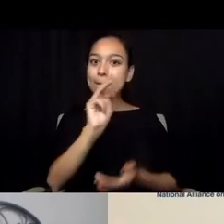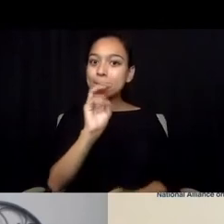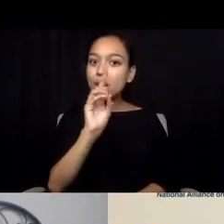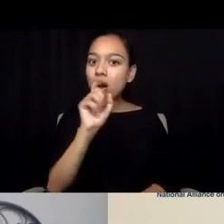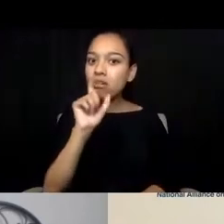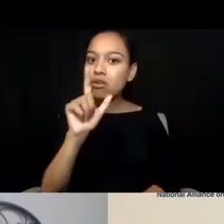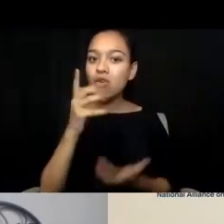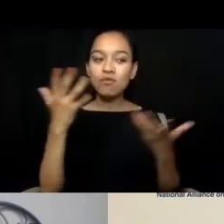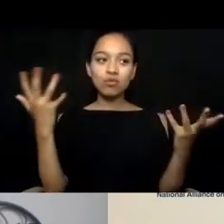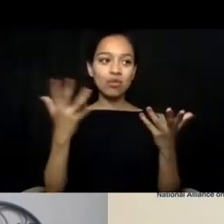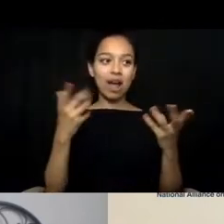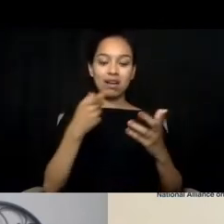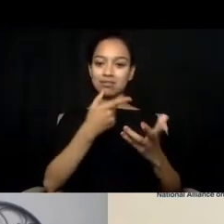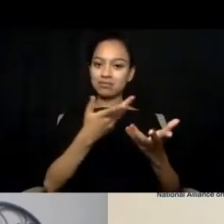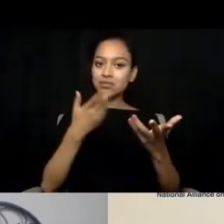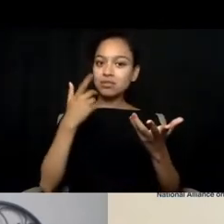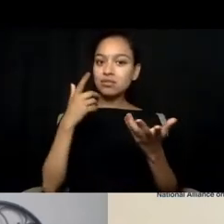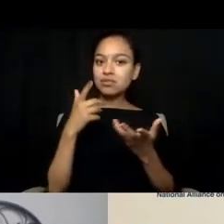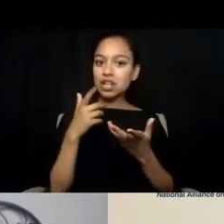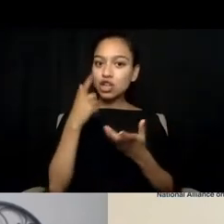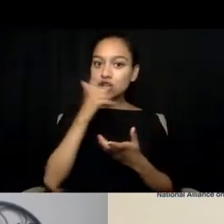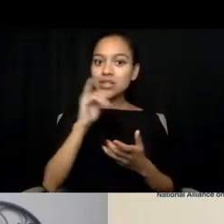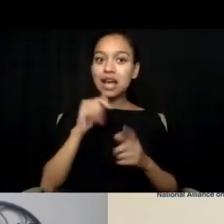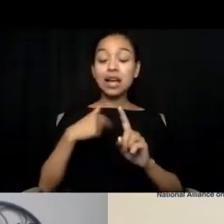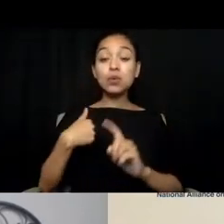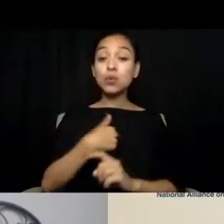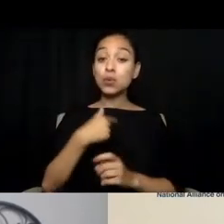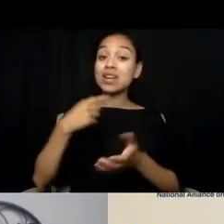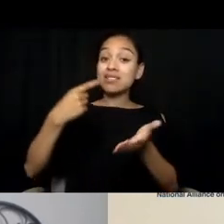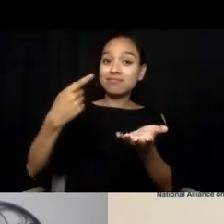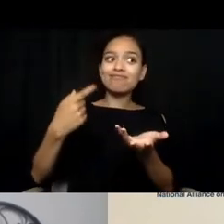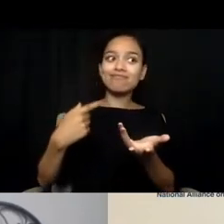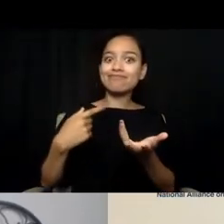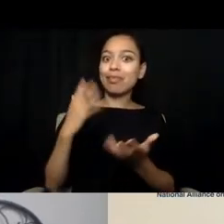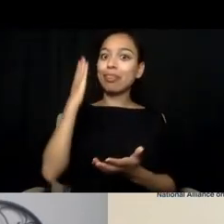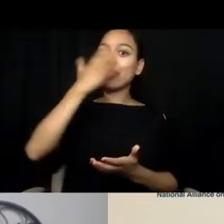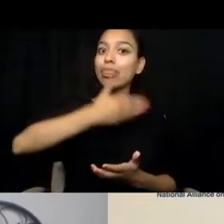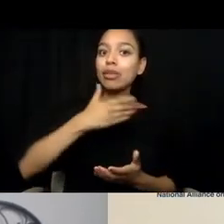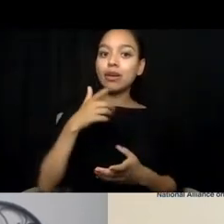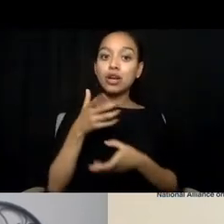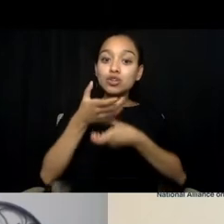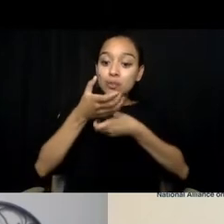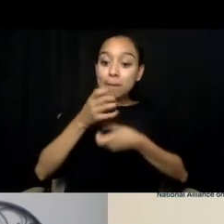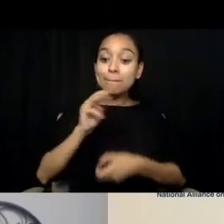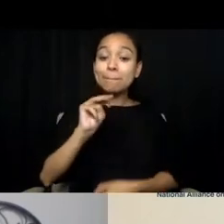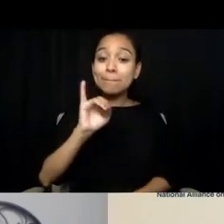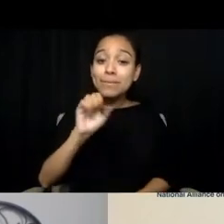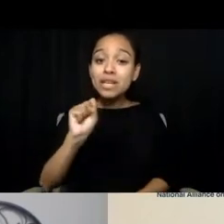that mistrust is real in the communities we serve, but your representation of honesty is what we actually need